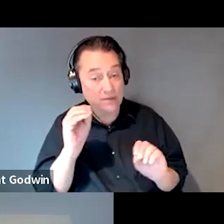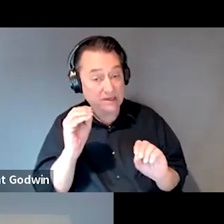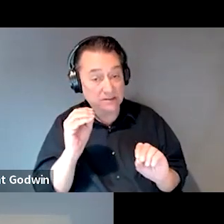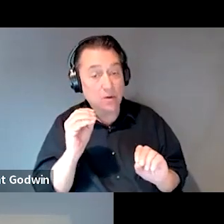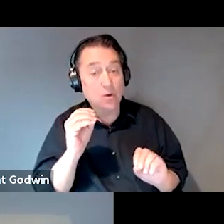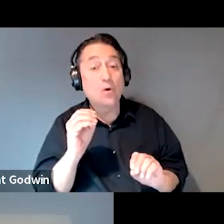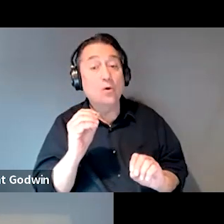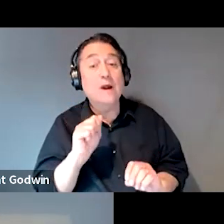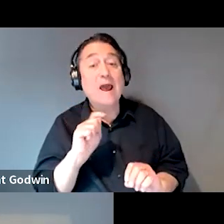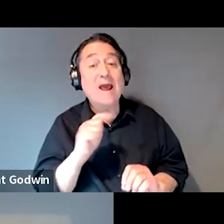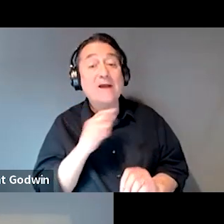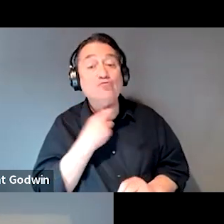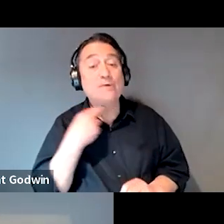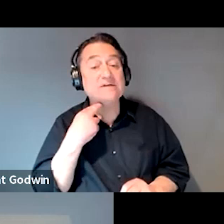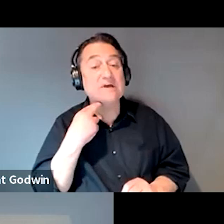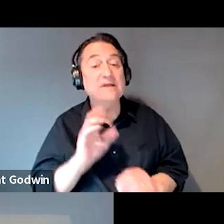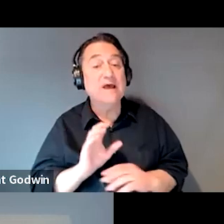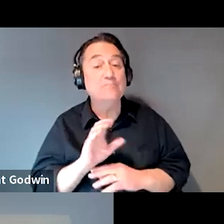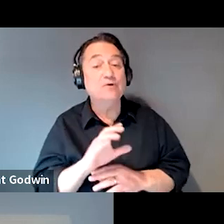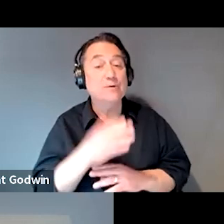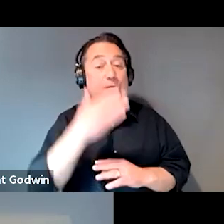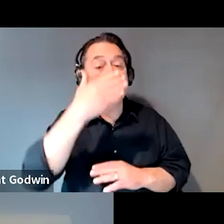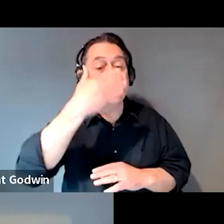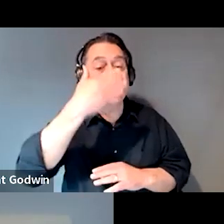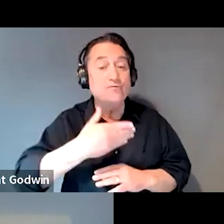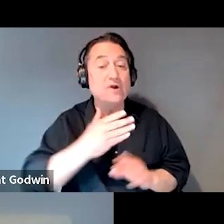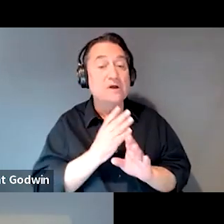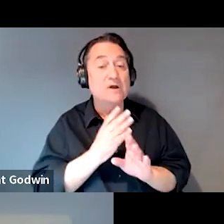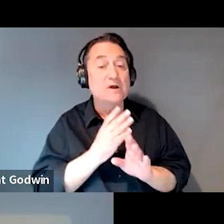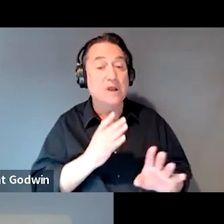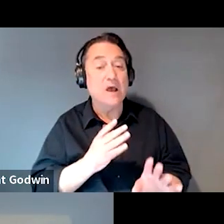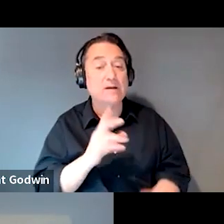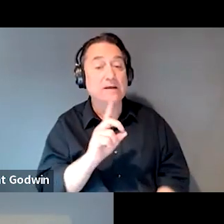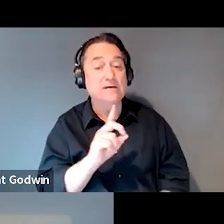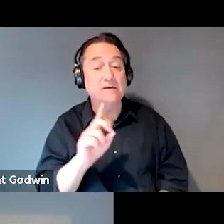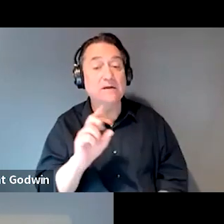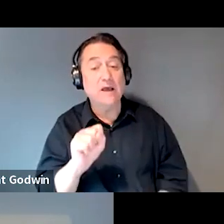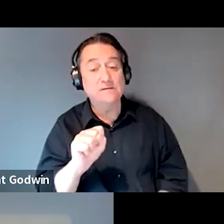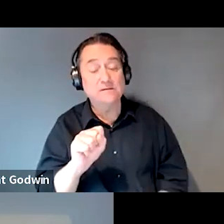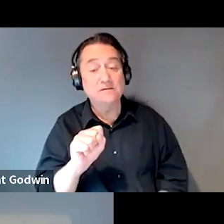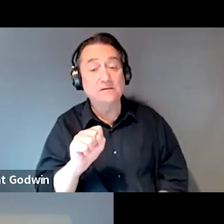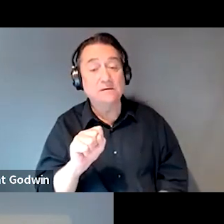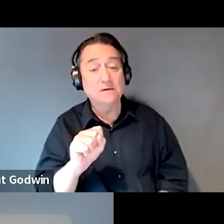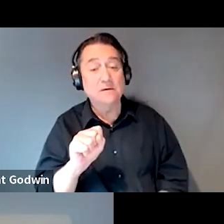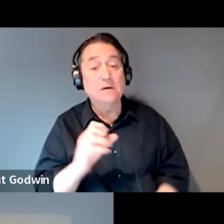to the front of the line with DDS. So our turnover is usually, most cases are,